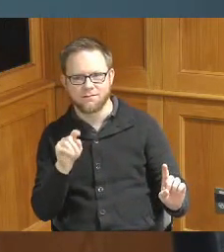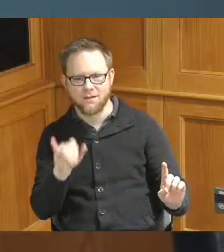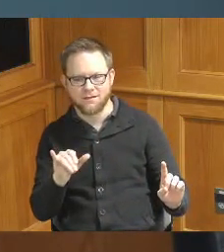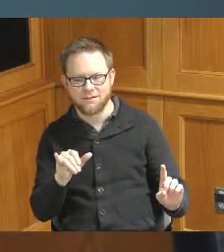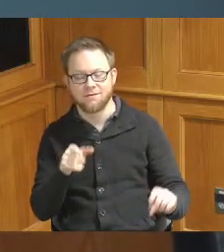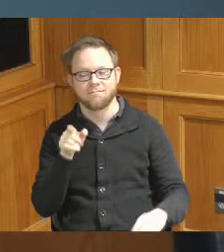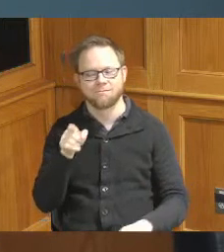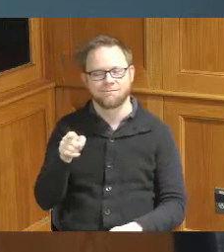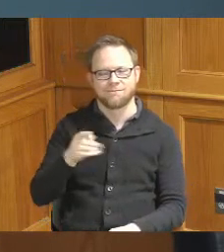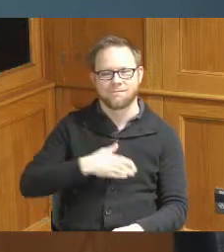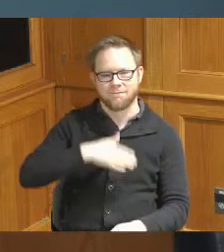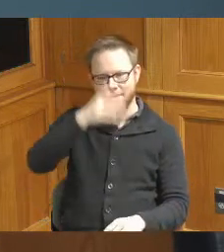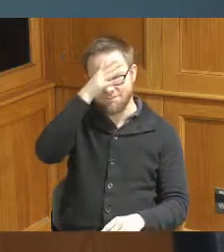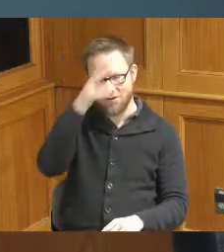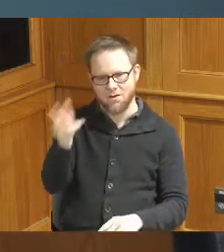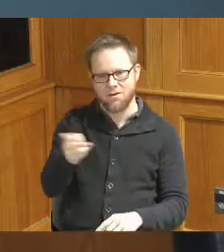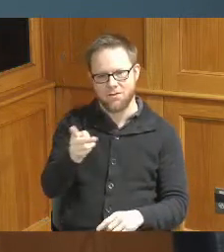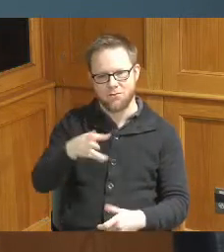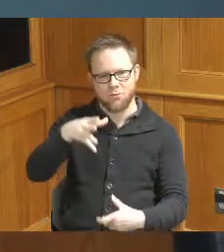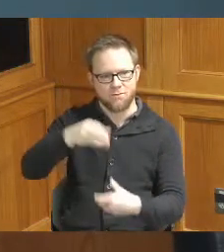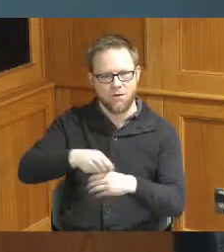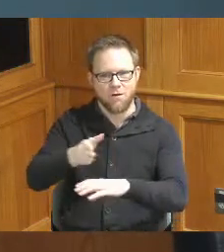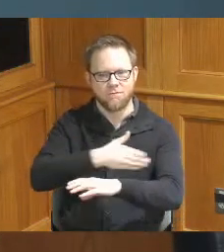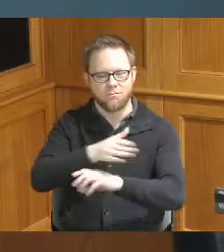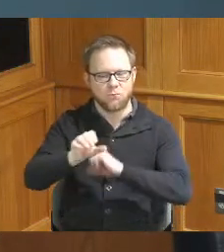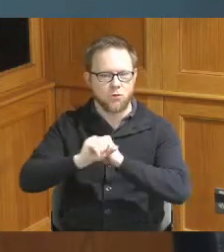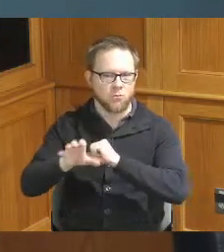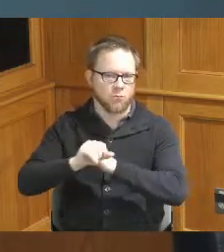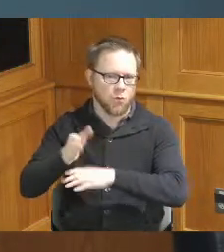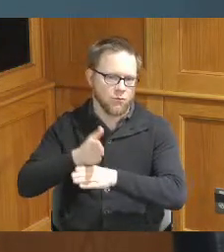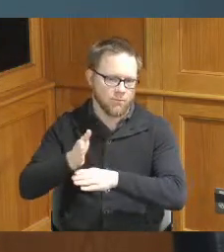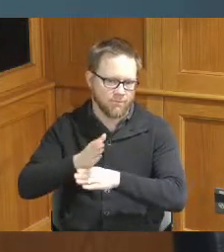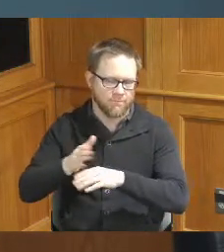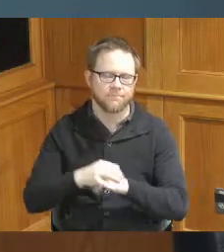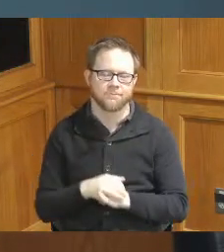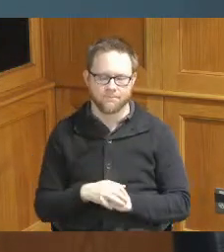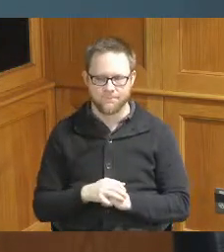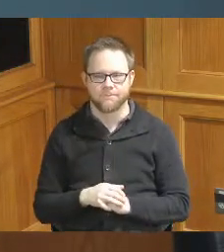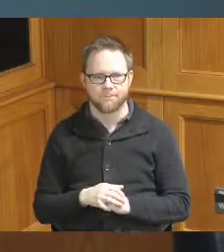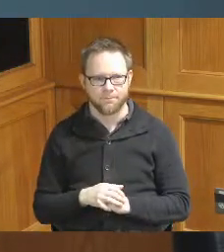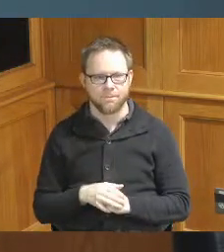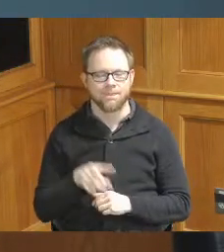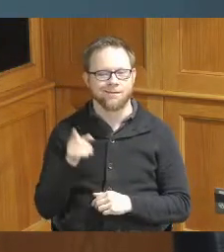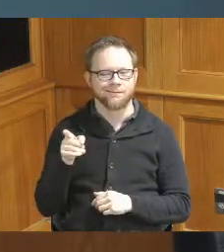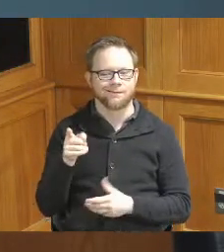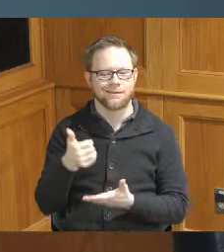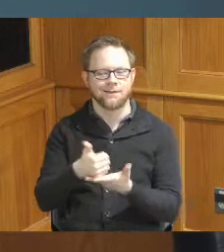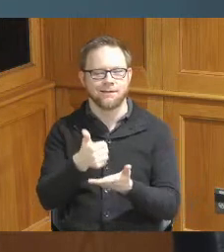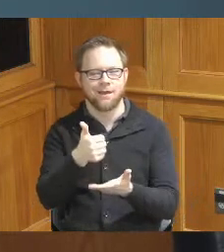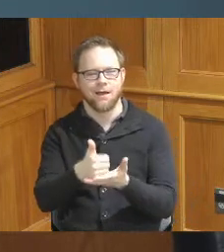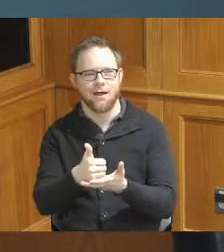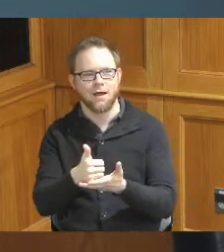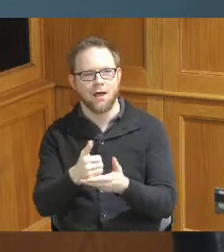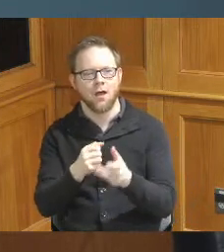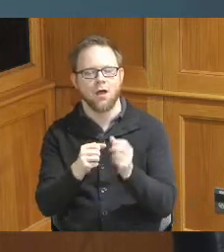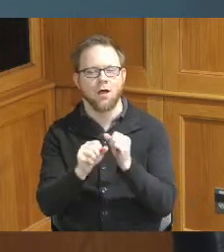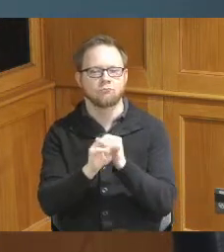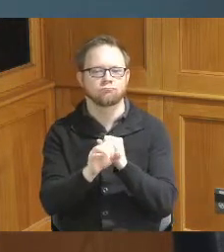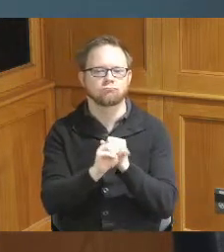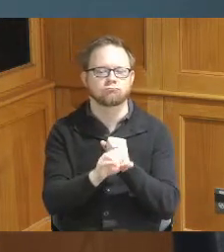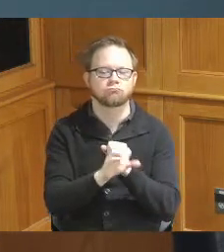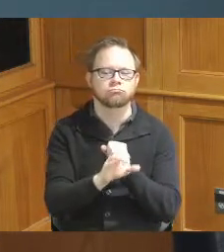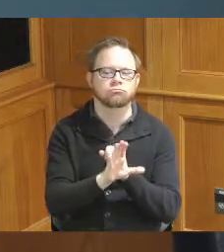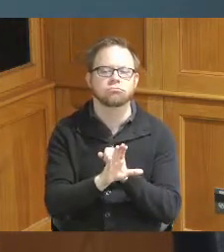father were in music promotions and he helped help promote with Dusty getting people to buy